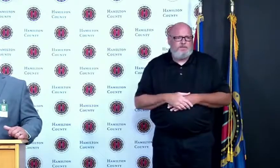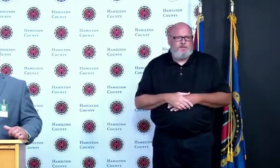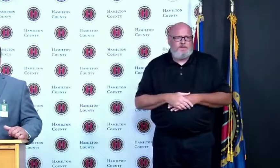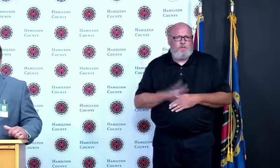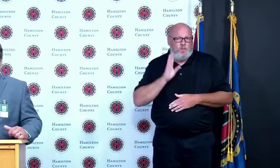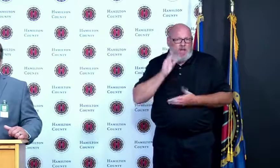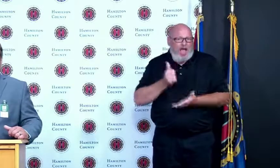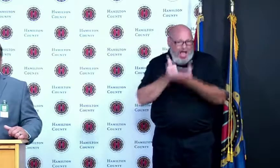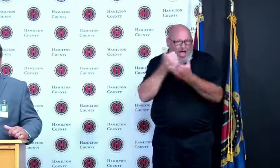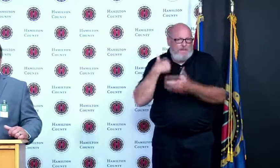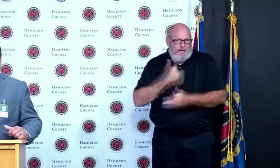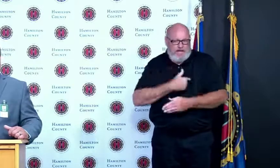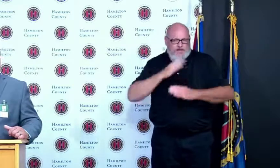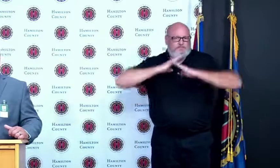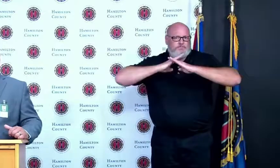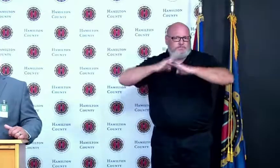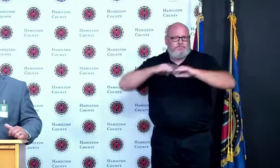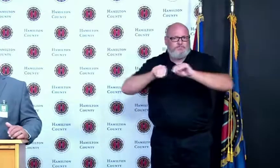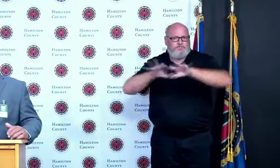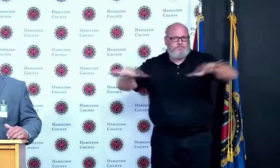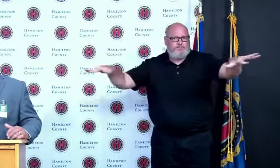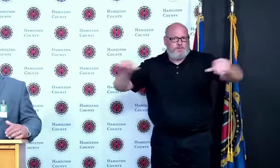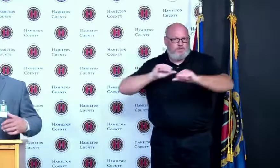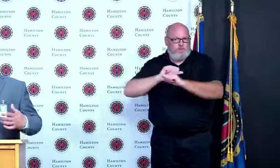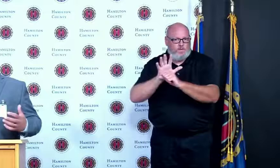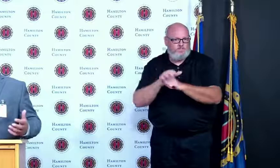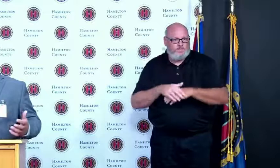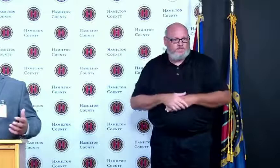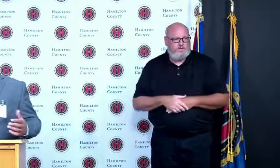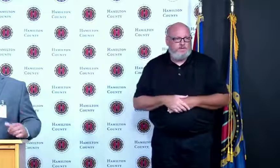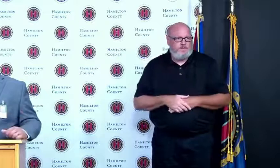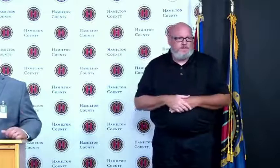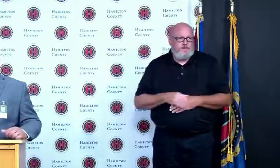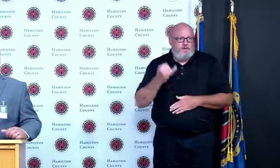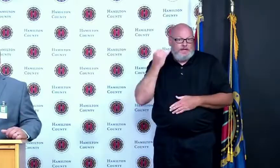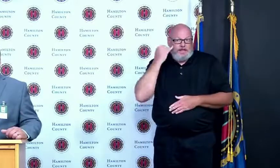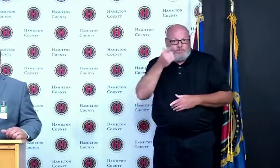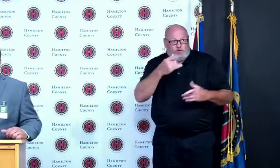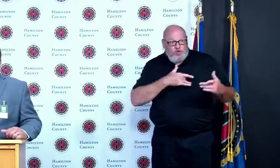continue to wear your mask no one is making you take it off it's just no longer required so please